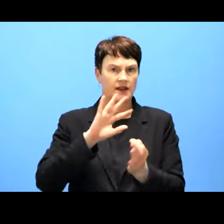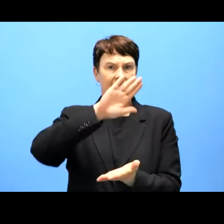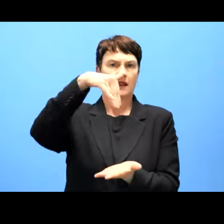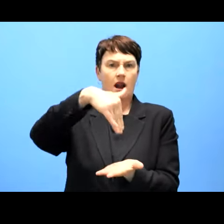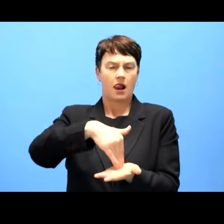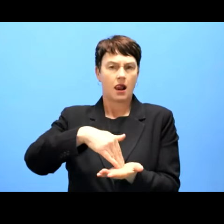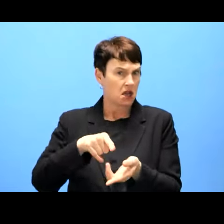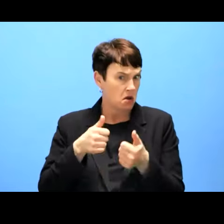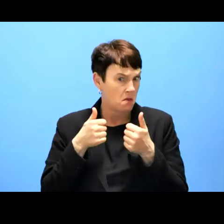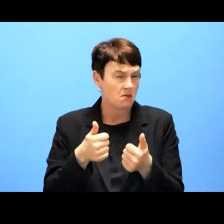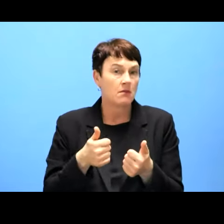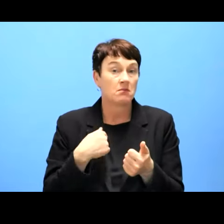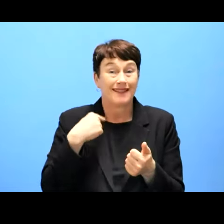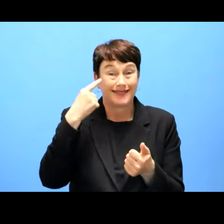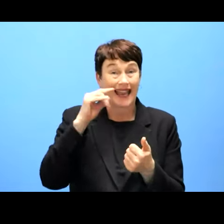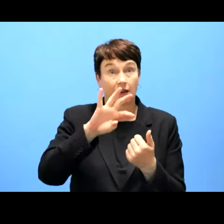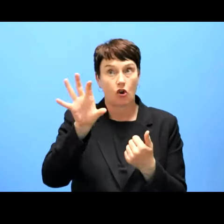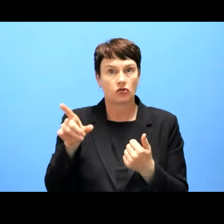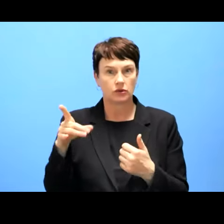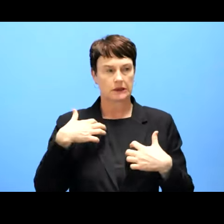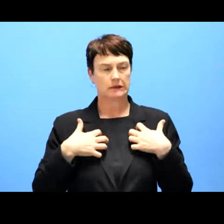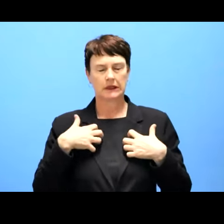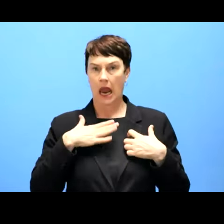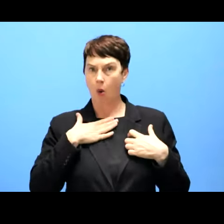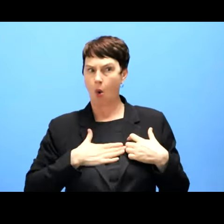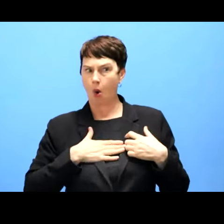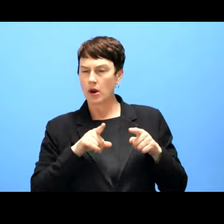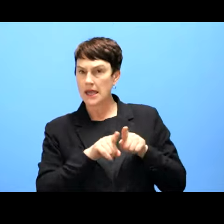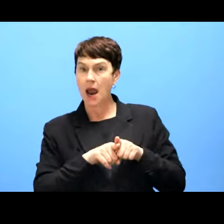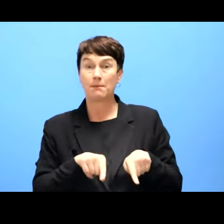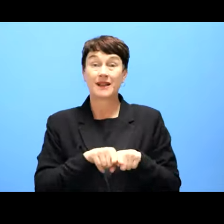commission to do something similar. So but is it still something you could be inspired of